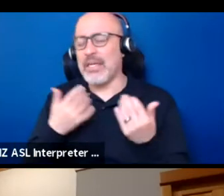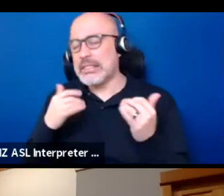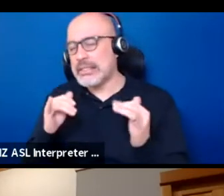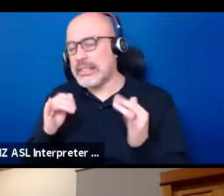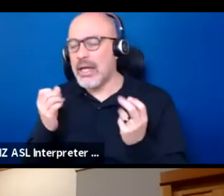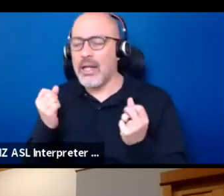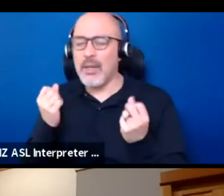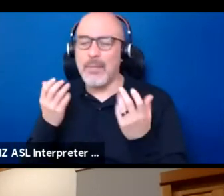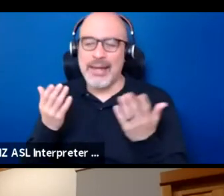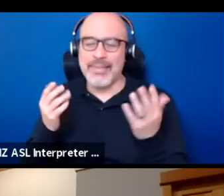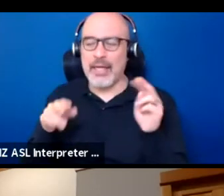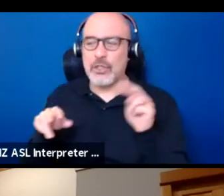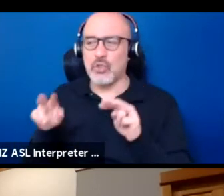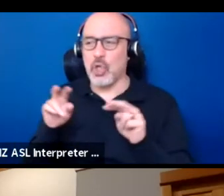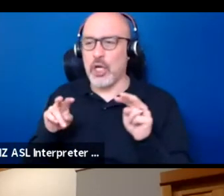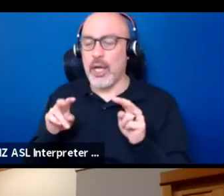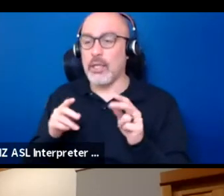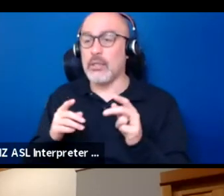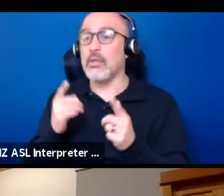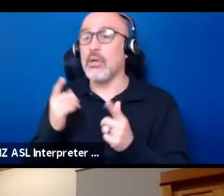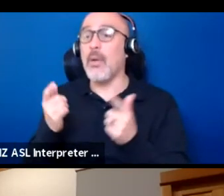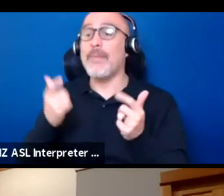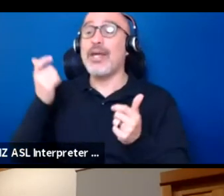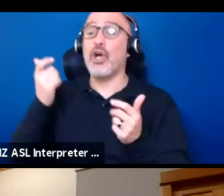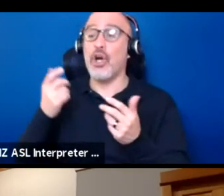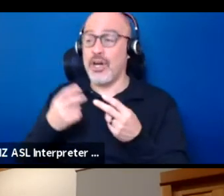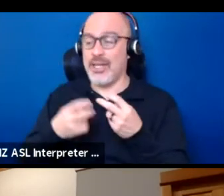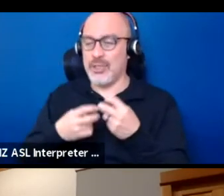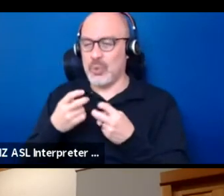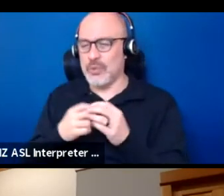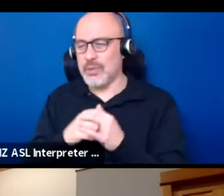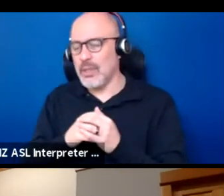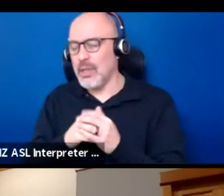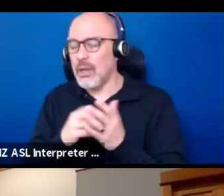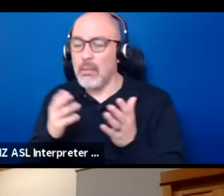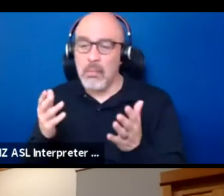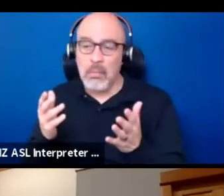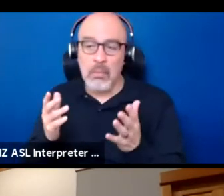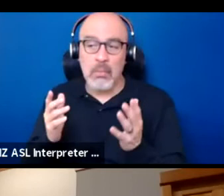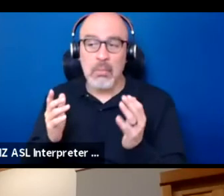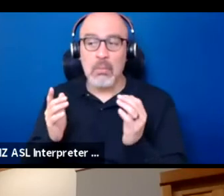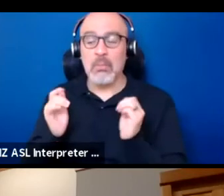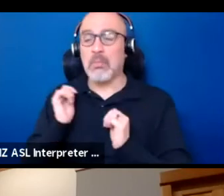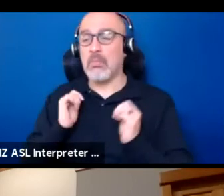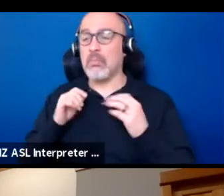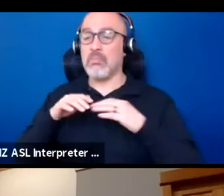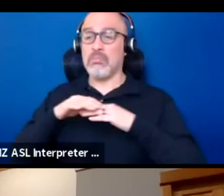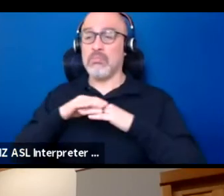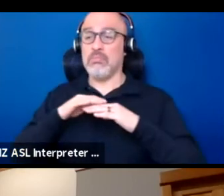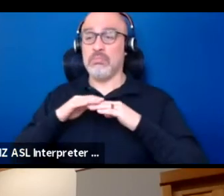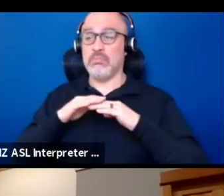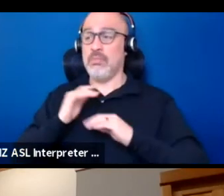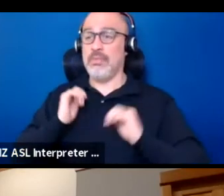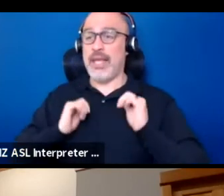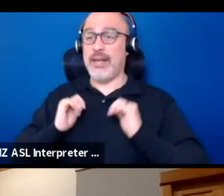and one is a bigger issues, but maybe through the act of creating a native theater that is true to native principles.